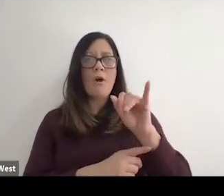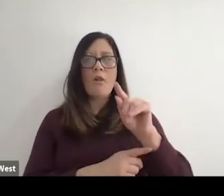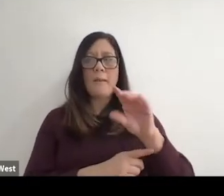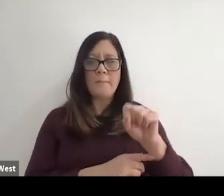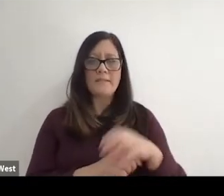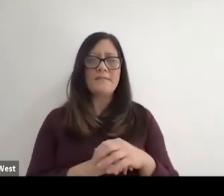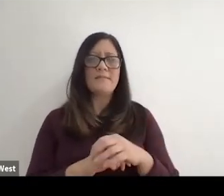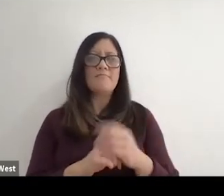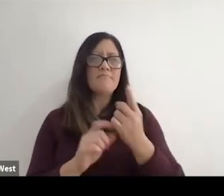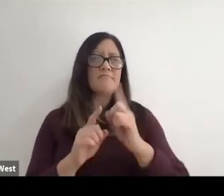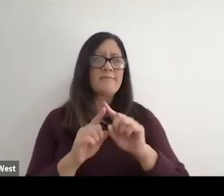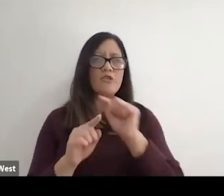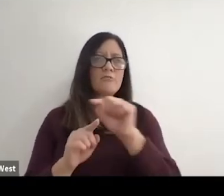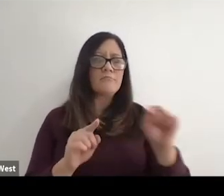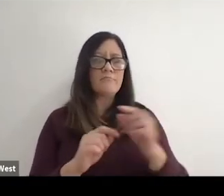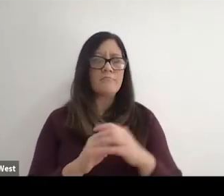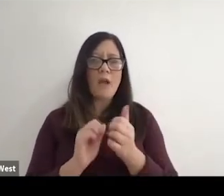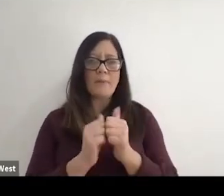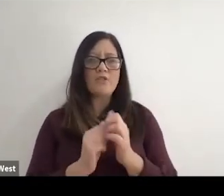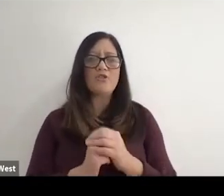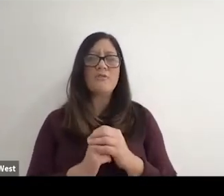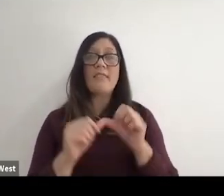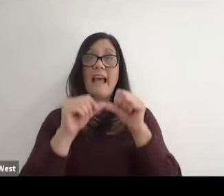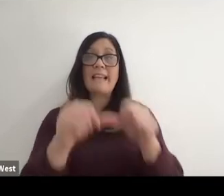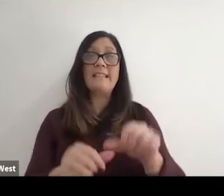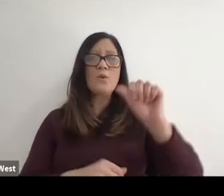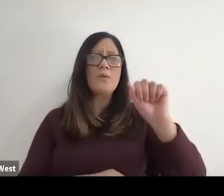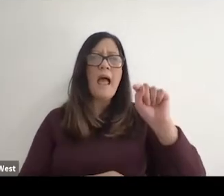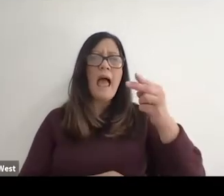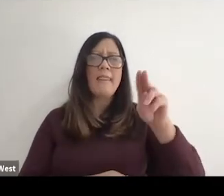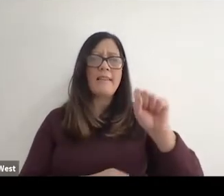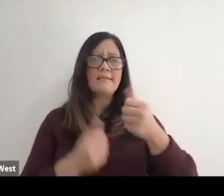the Athens Games in 2004 and then after that the Paralympics was growing